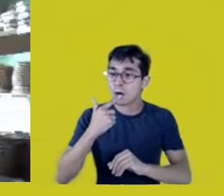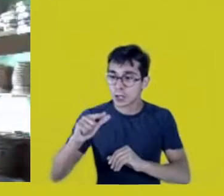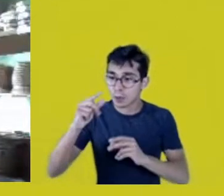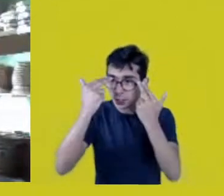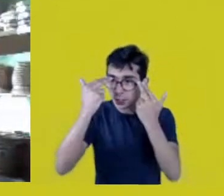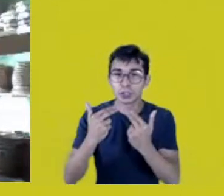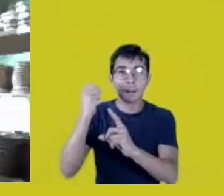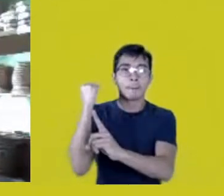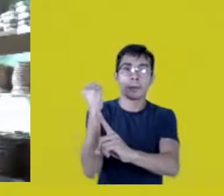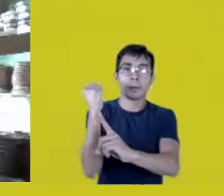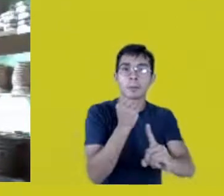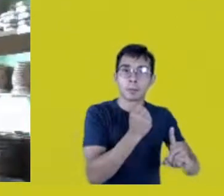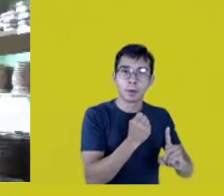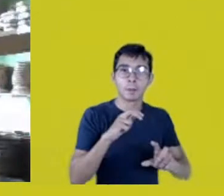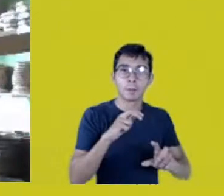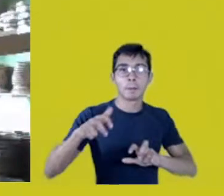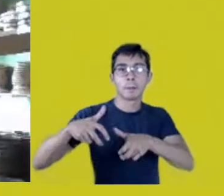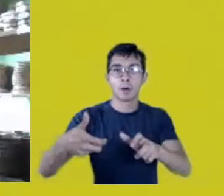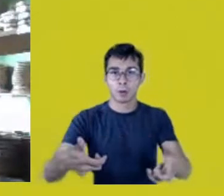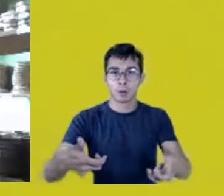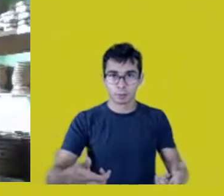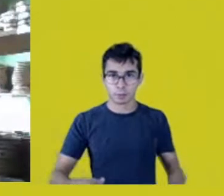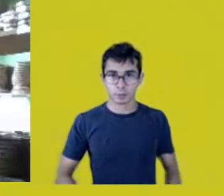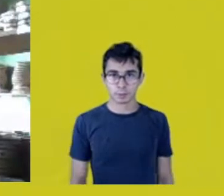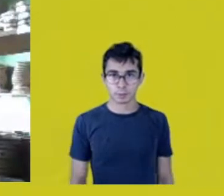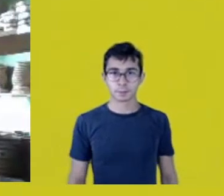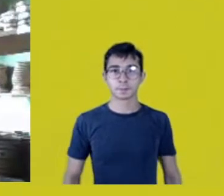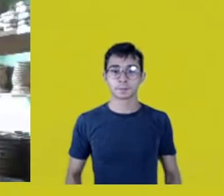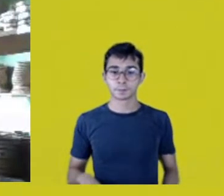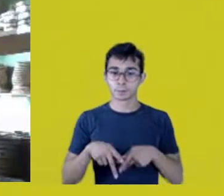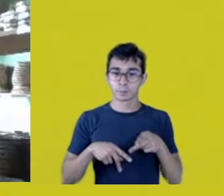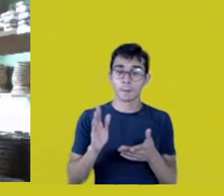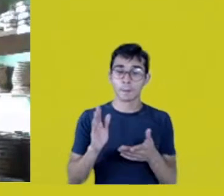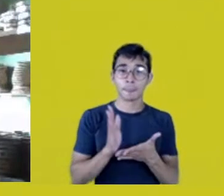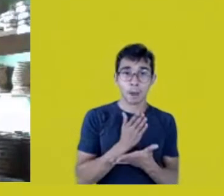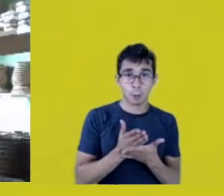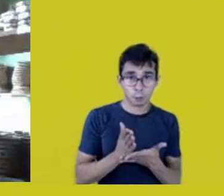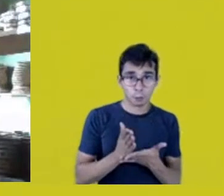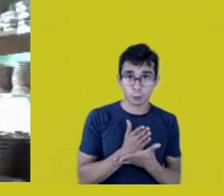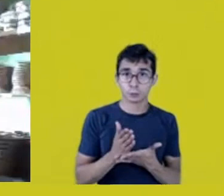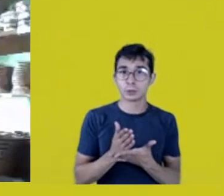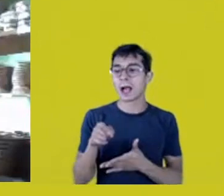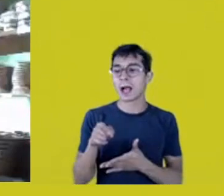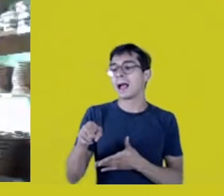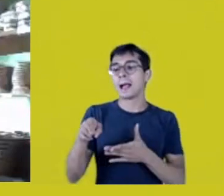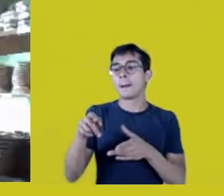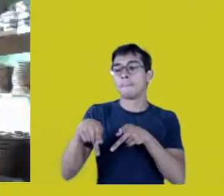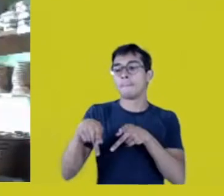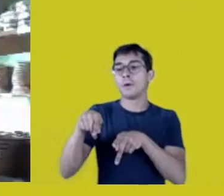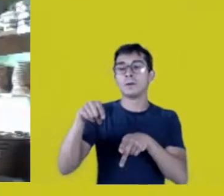So, peoples who were considered extinct...